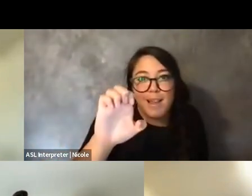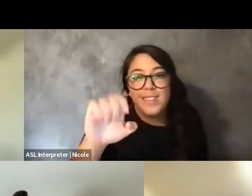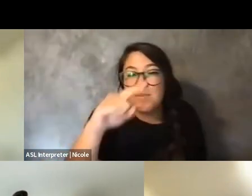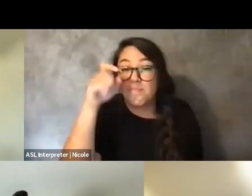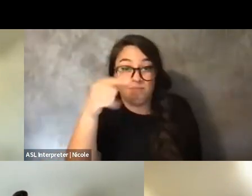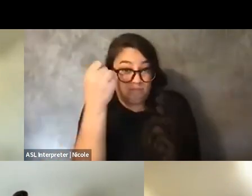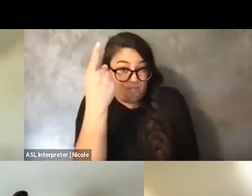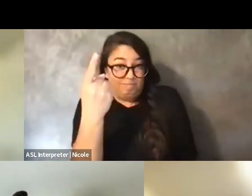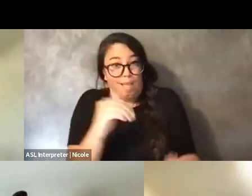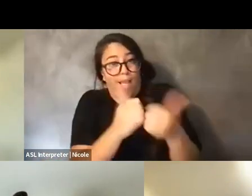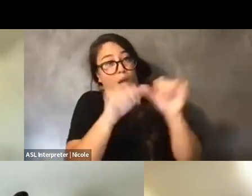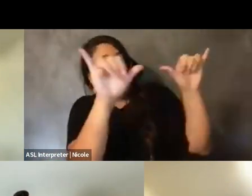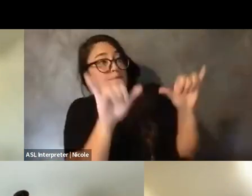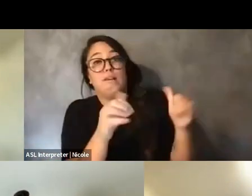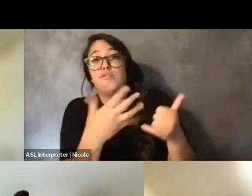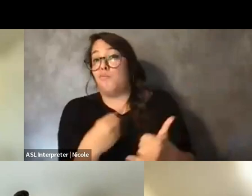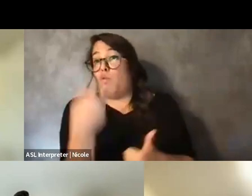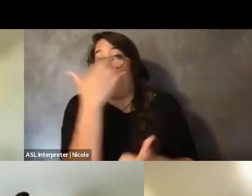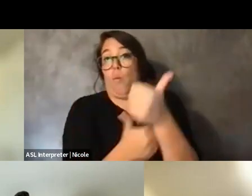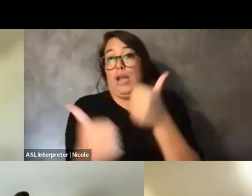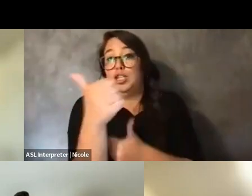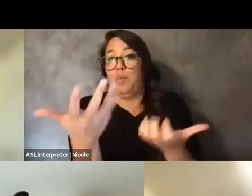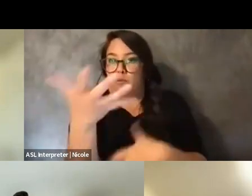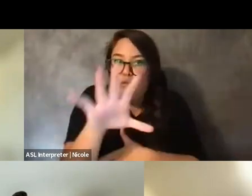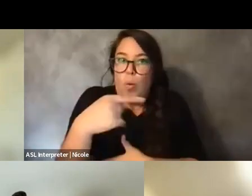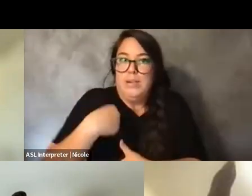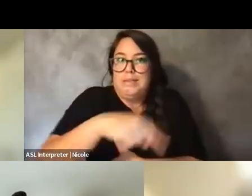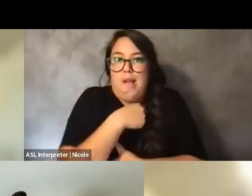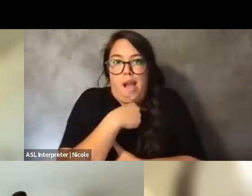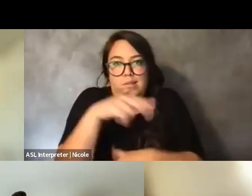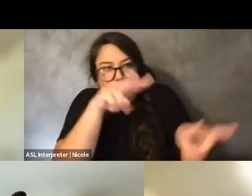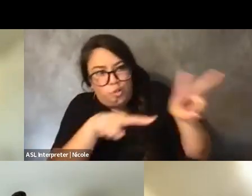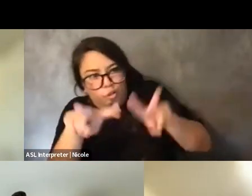like, see everything as like linear or teleological, meaning like beginning, middle,